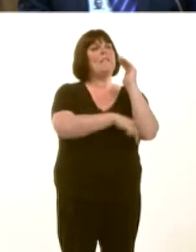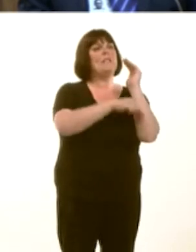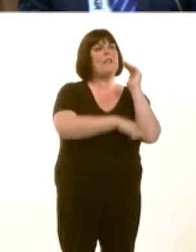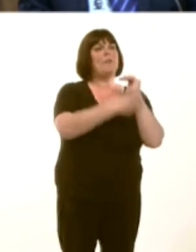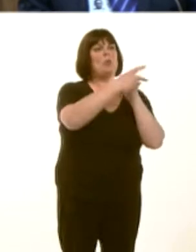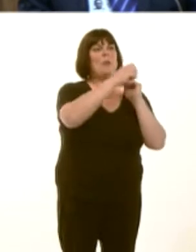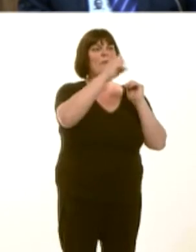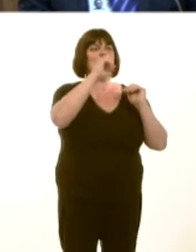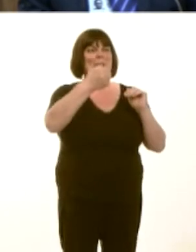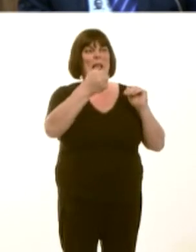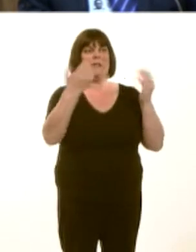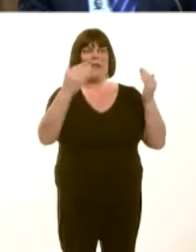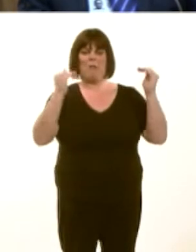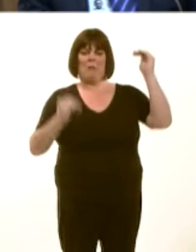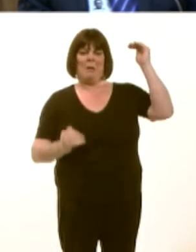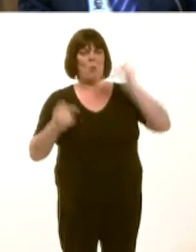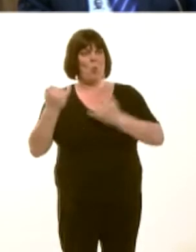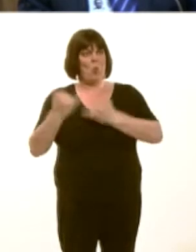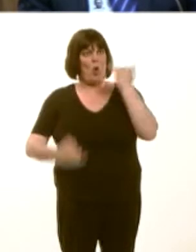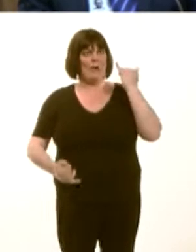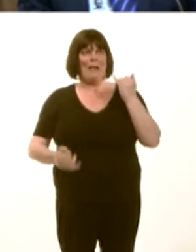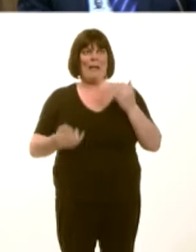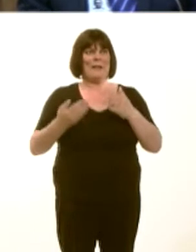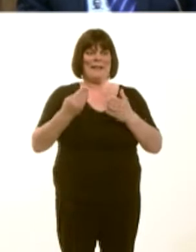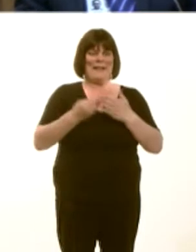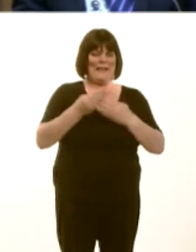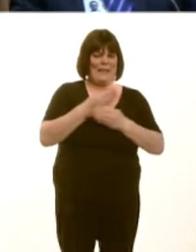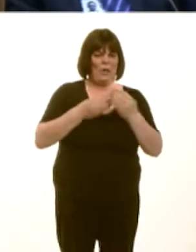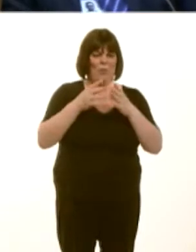nawr ywír amser i weld newid ynglyn a Llywodraeth y Deyrnas Unedig. Janet Finch-Saunders: 13.